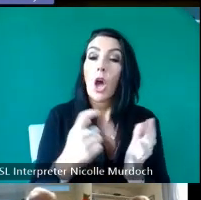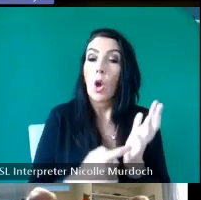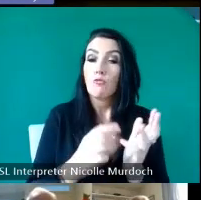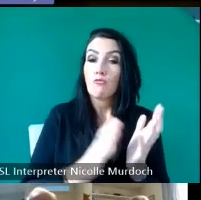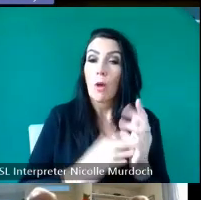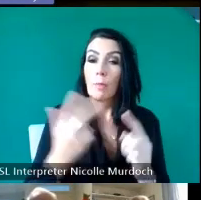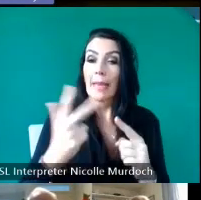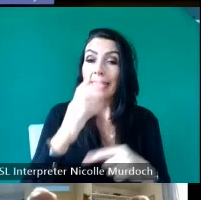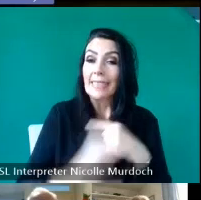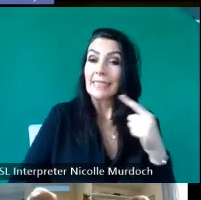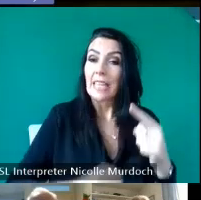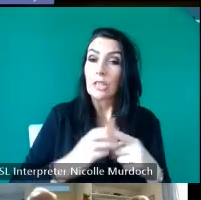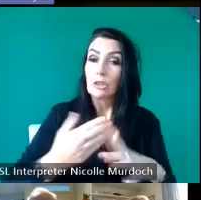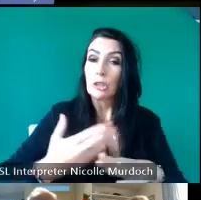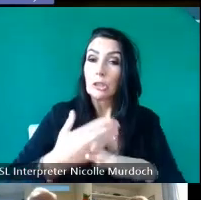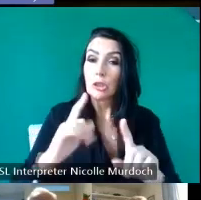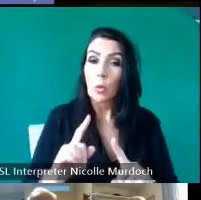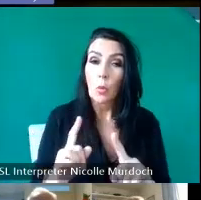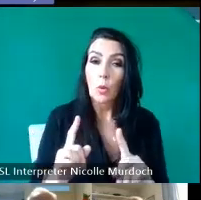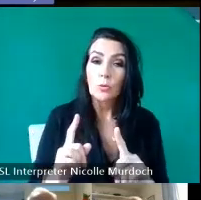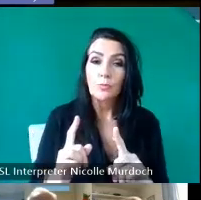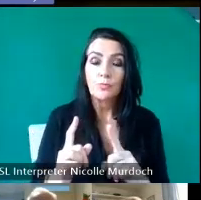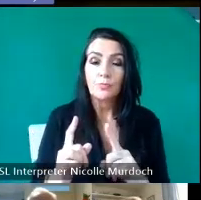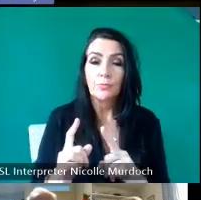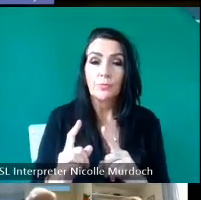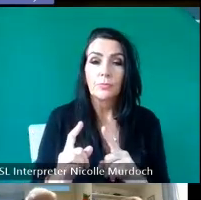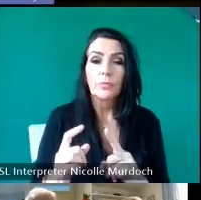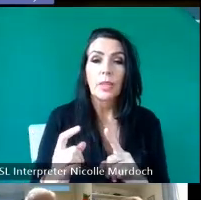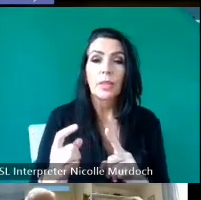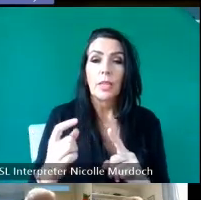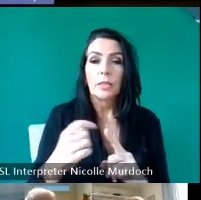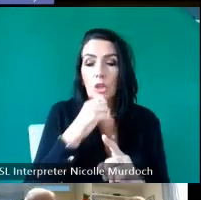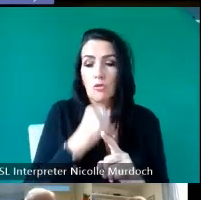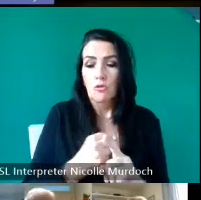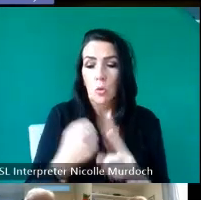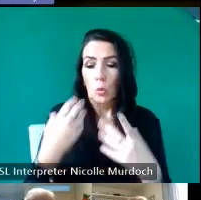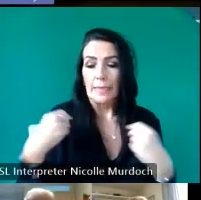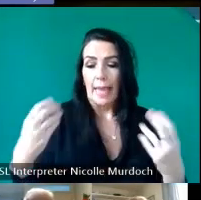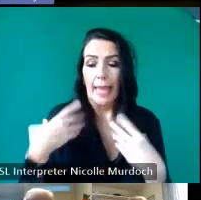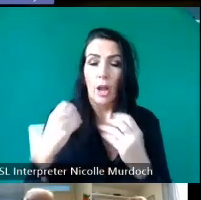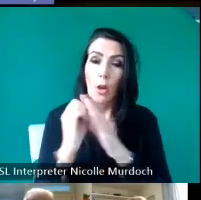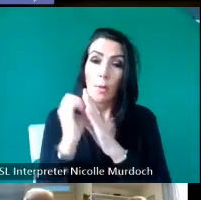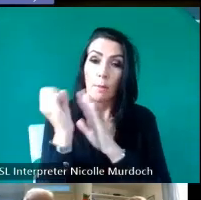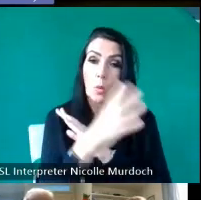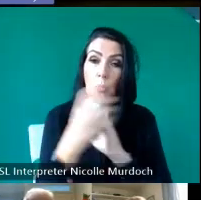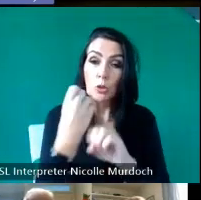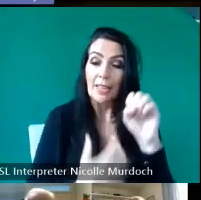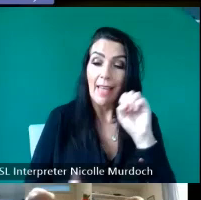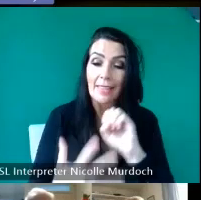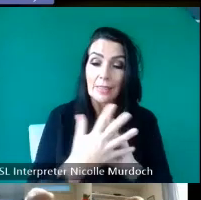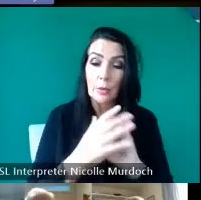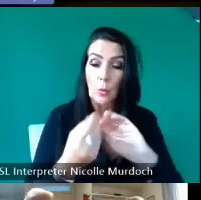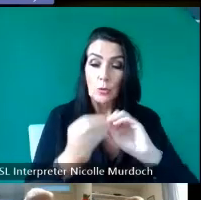gather wild Goods hair and send them to Glasgow to make wigs to be exported to America Islanders were